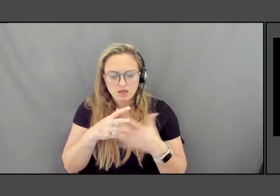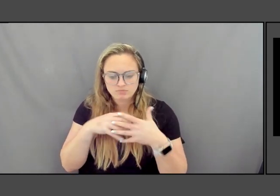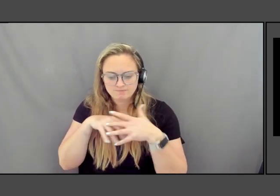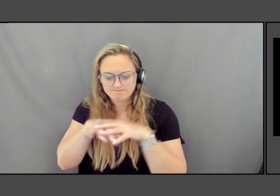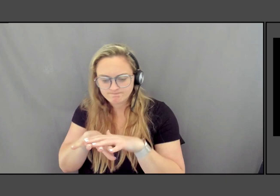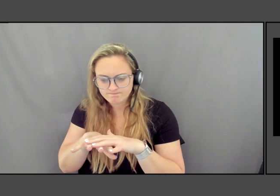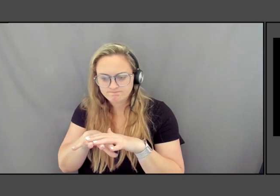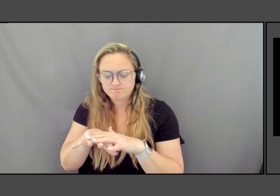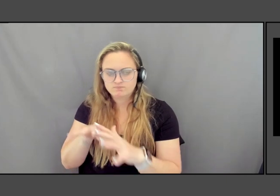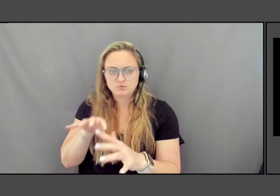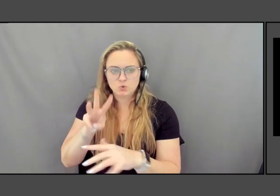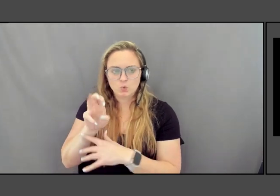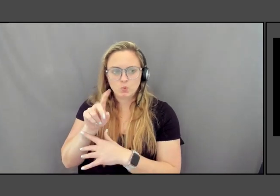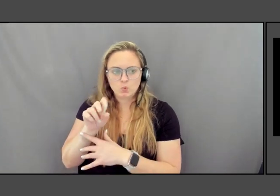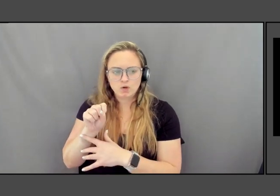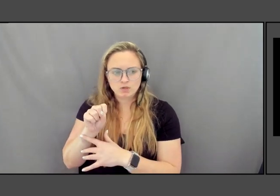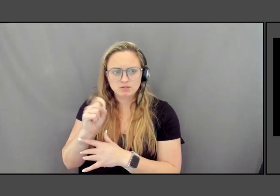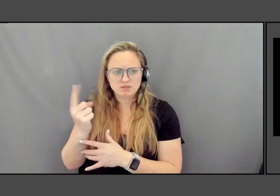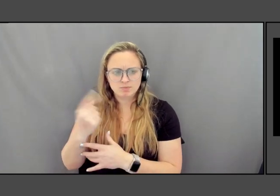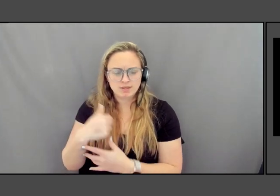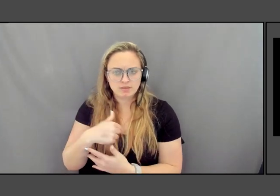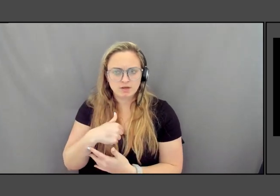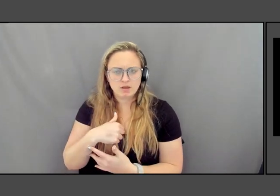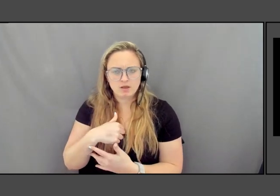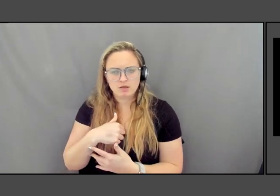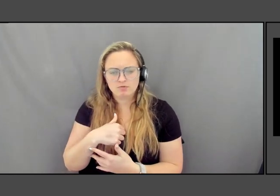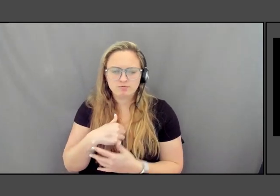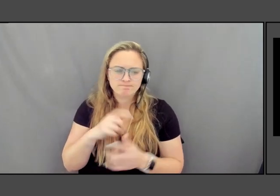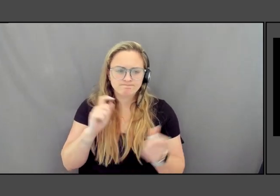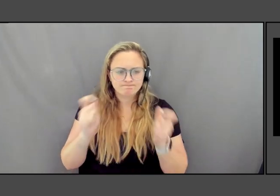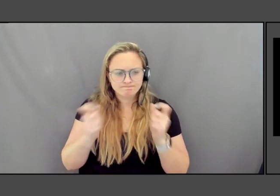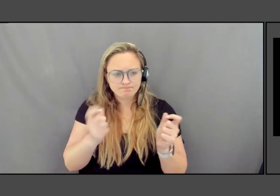is something that I've played with in my own work and I think people have said